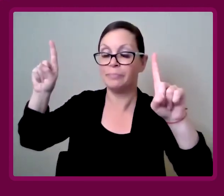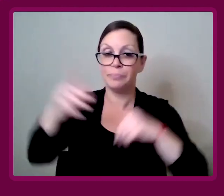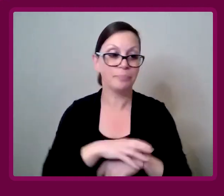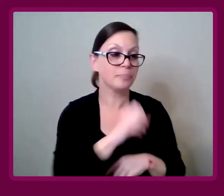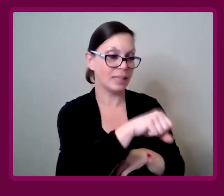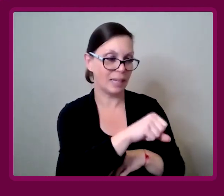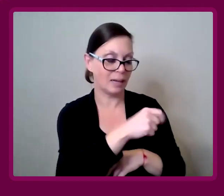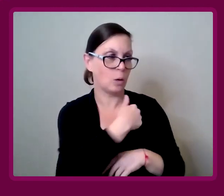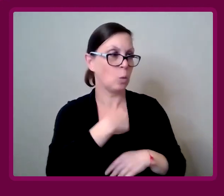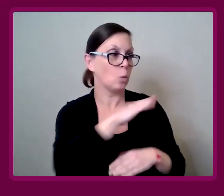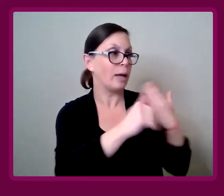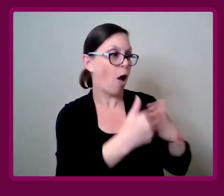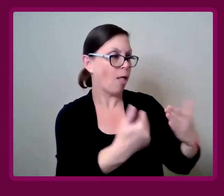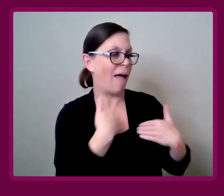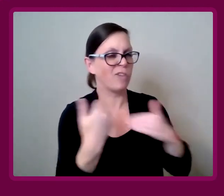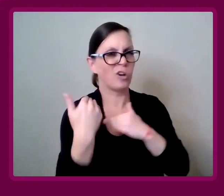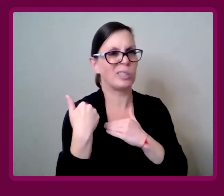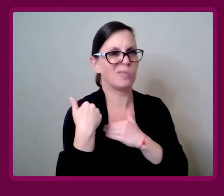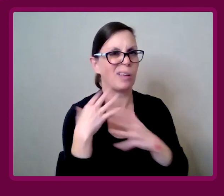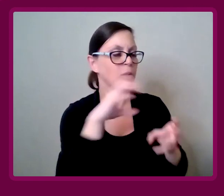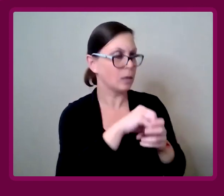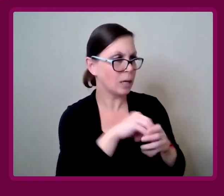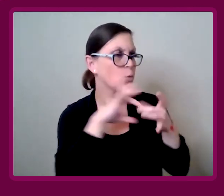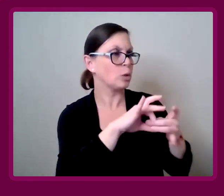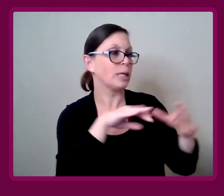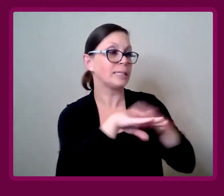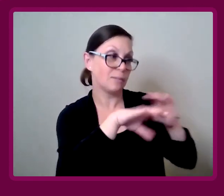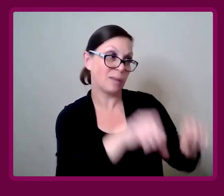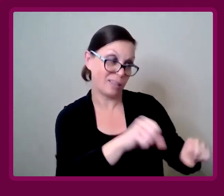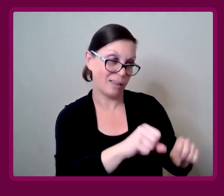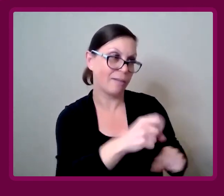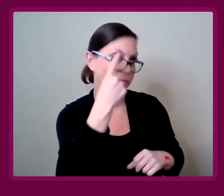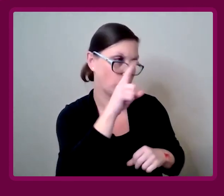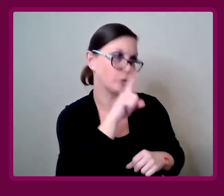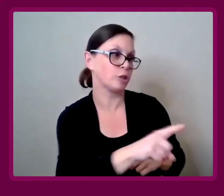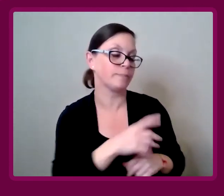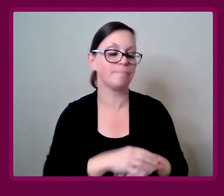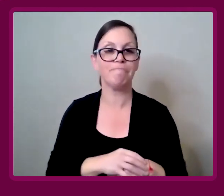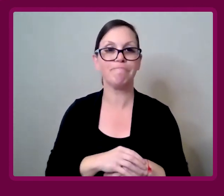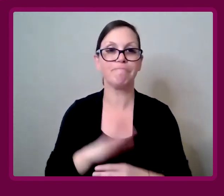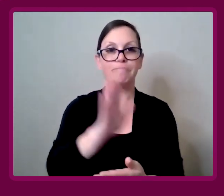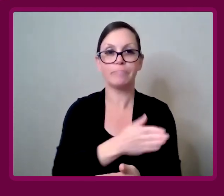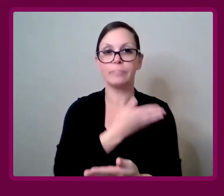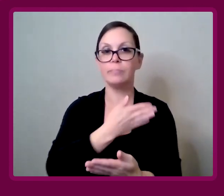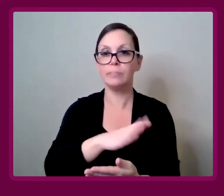Ashley Inkumsah: We all have our parts to play when it comes to accessibility, for sure.